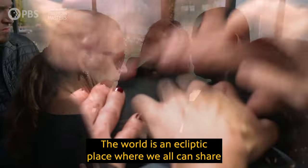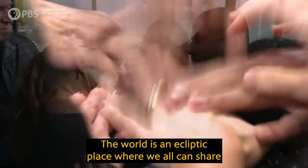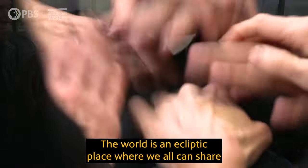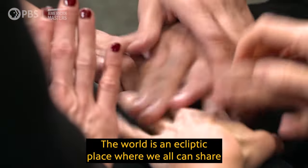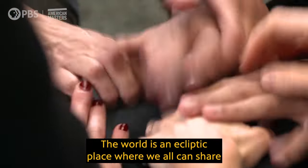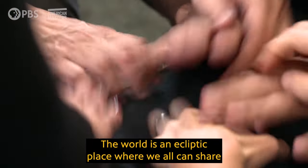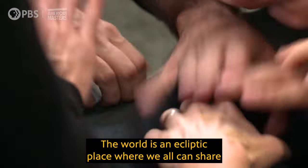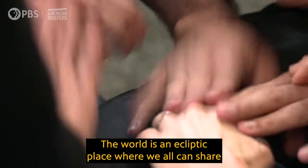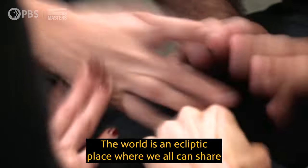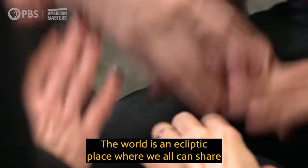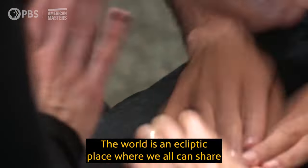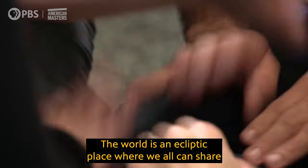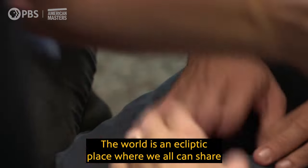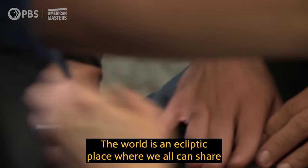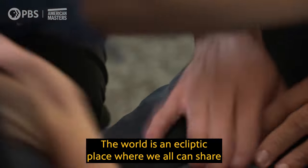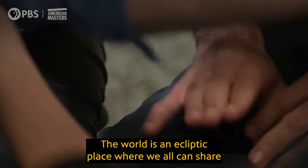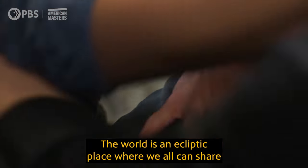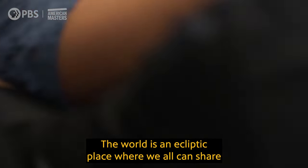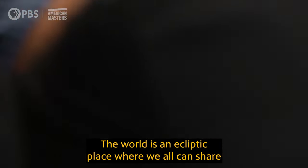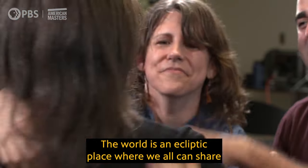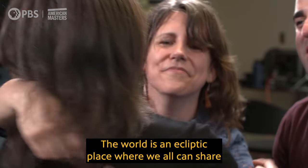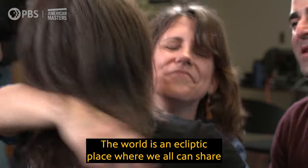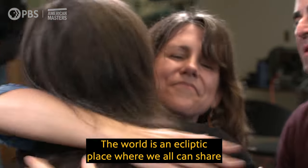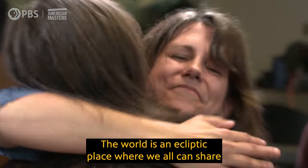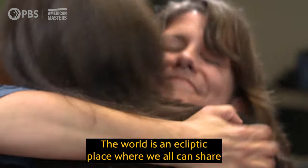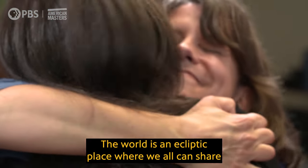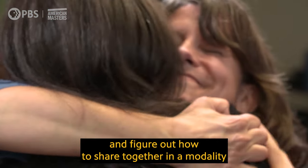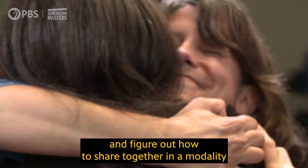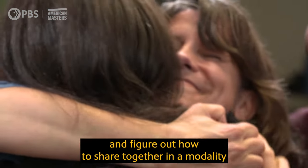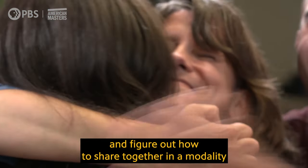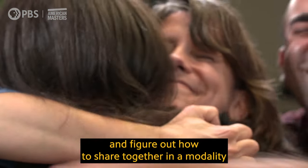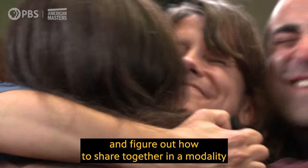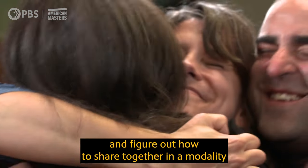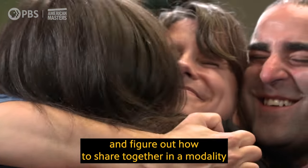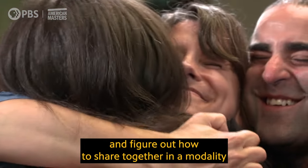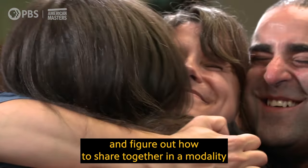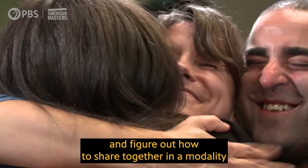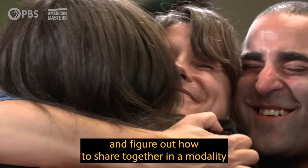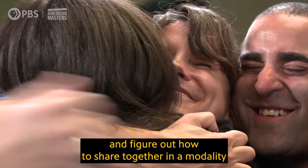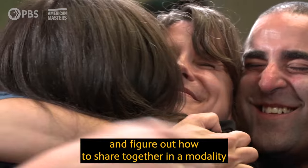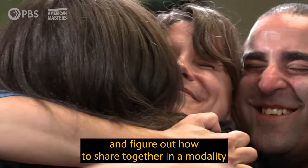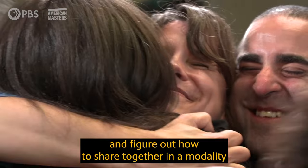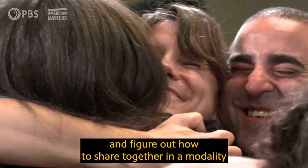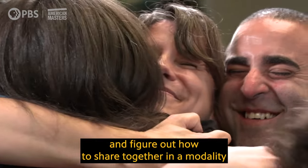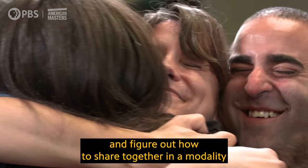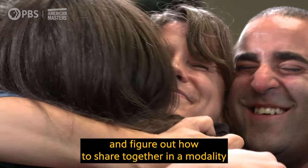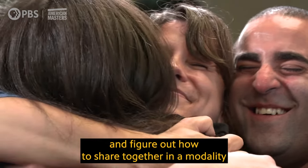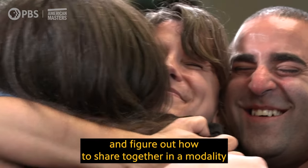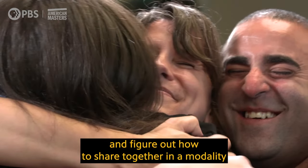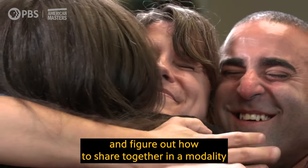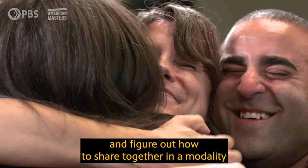The world is an ecliptic place where we all can share and figure out how to share together in a modality